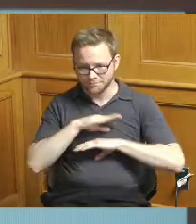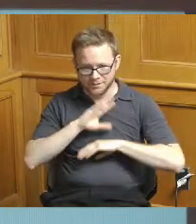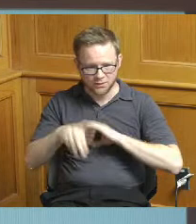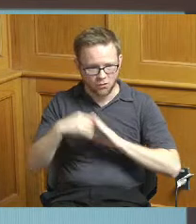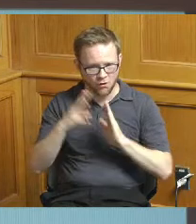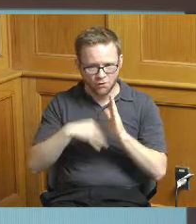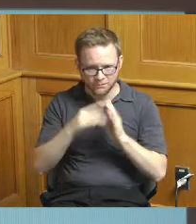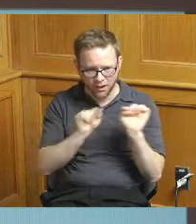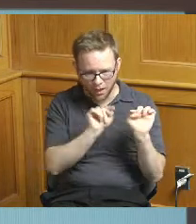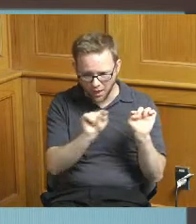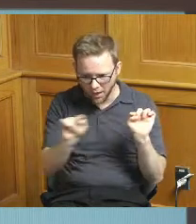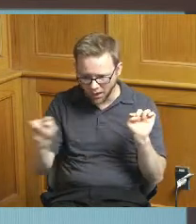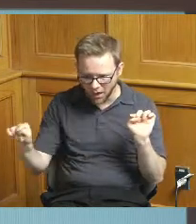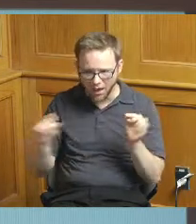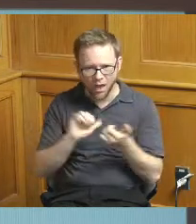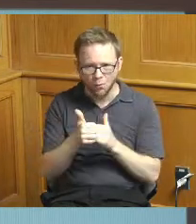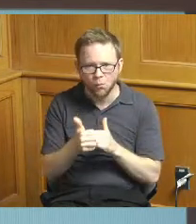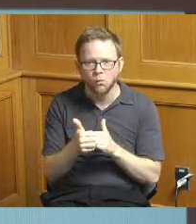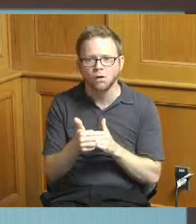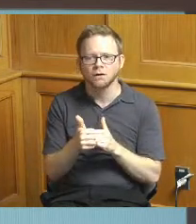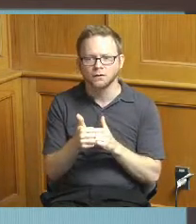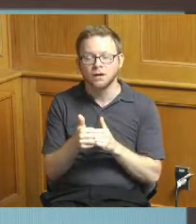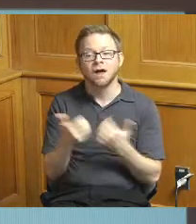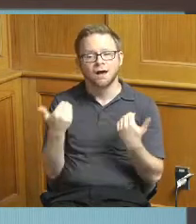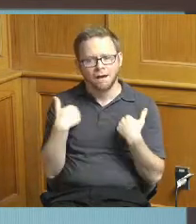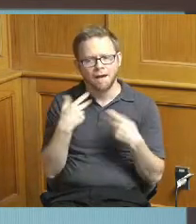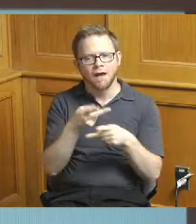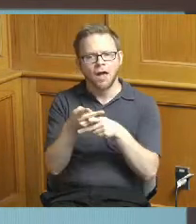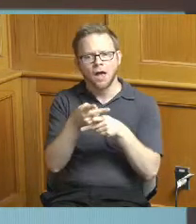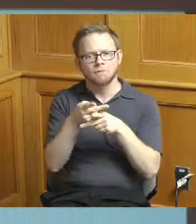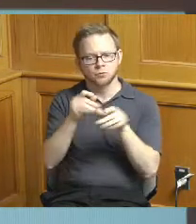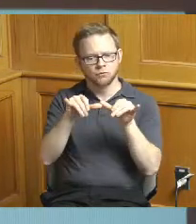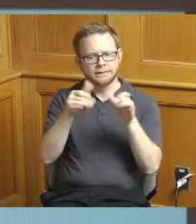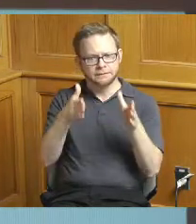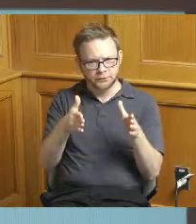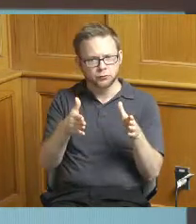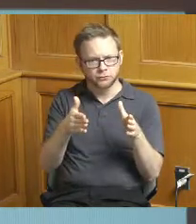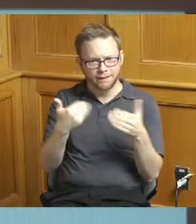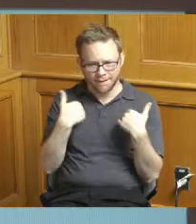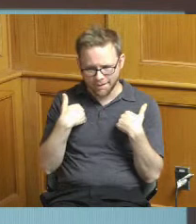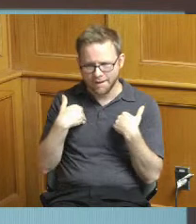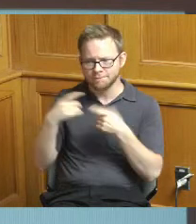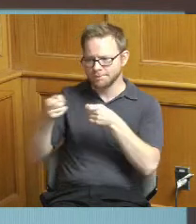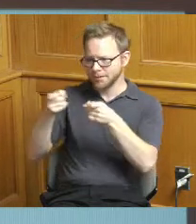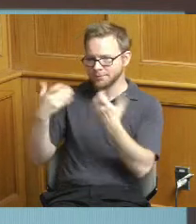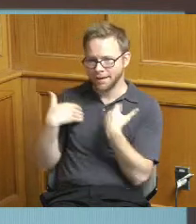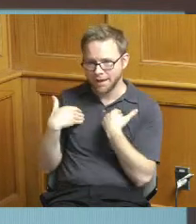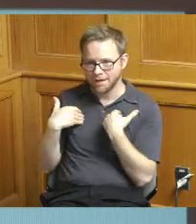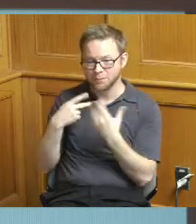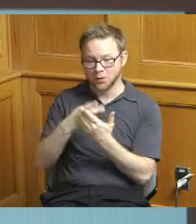we do have you know supervising Engineers and we have management but the project managers that are